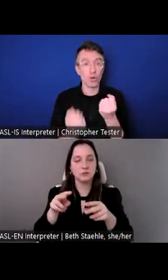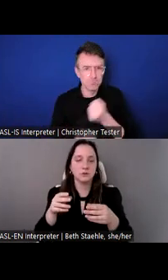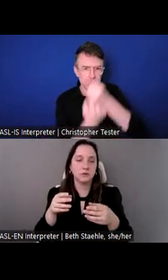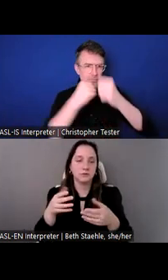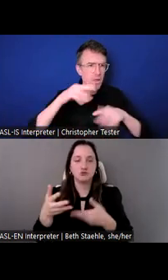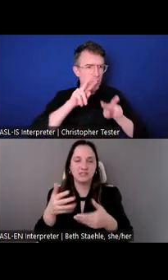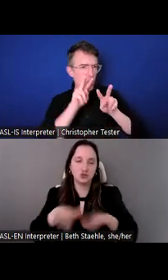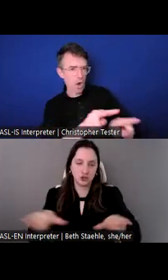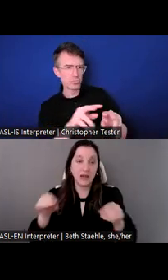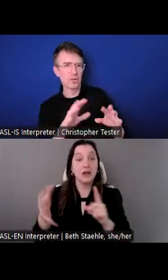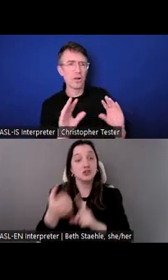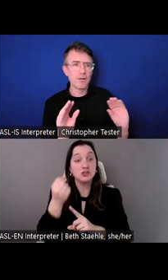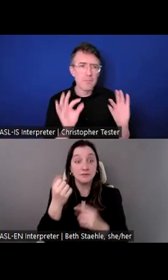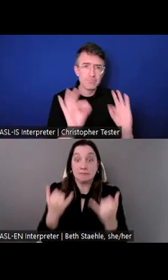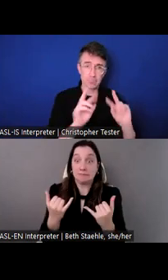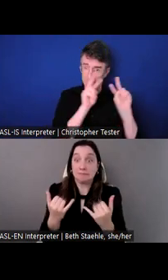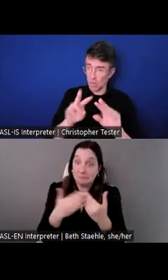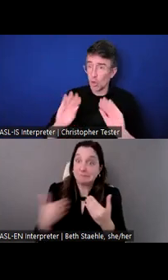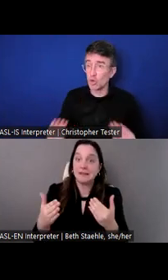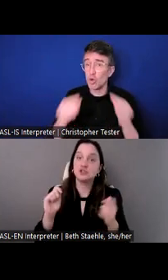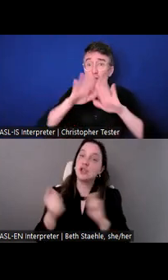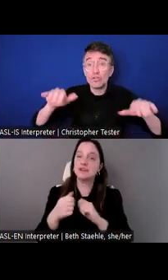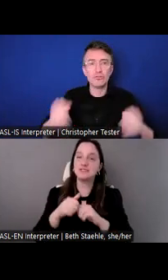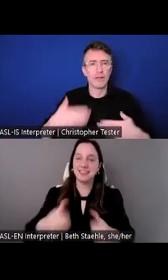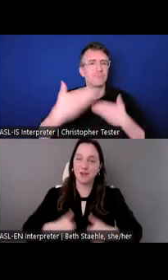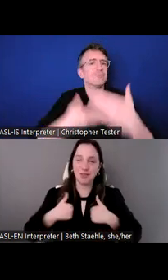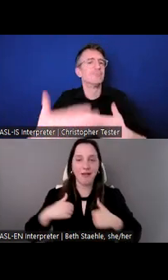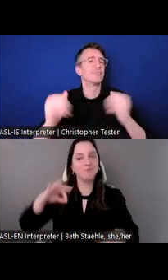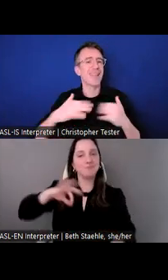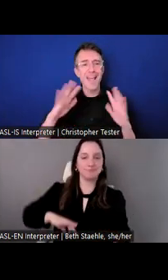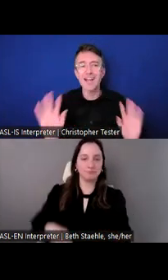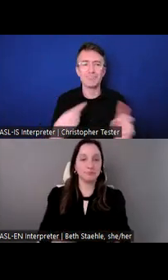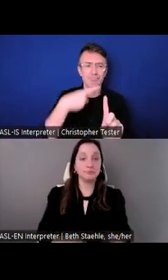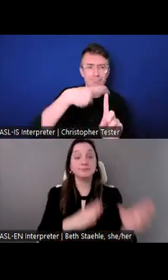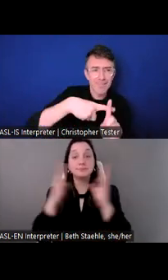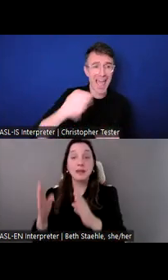Then our values, there are five things that are our values, accountability, ambition, collaboration, creativity, and integrity.